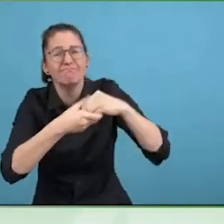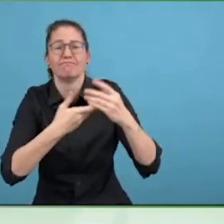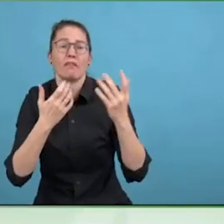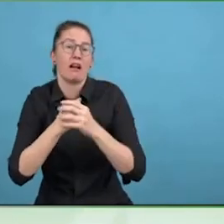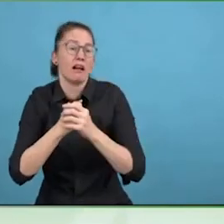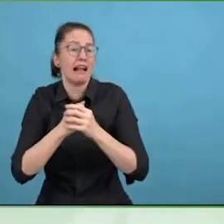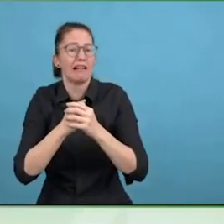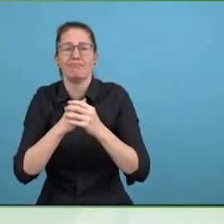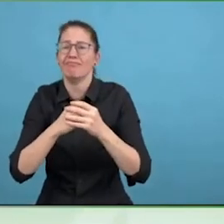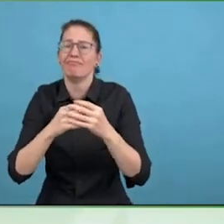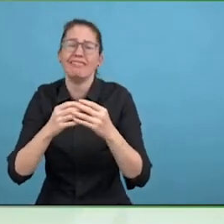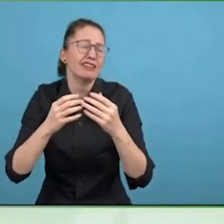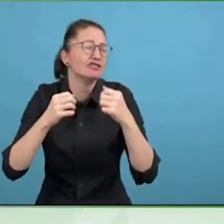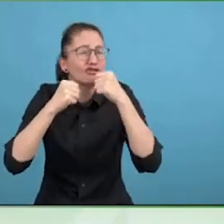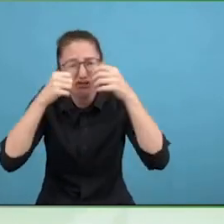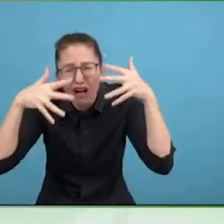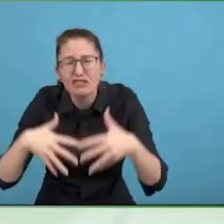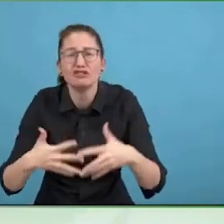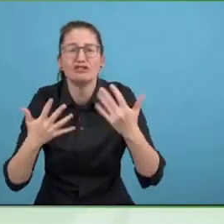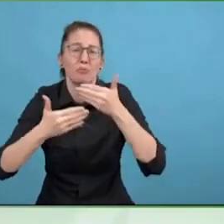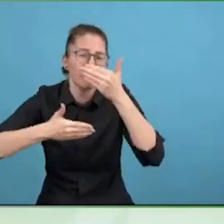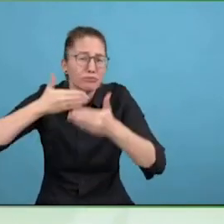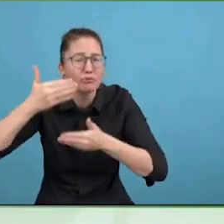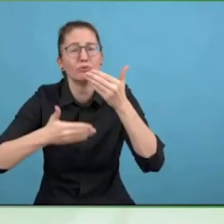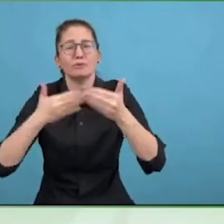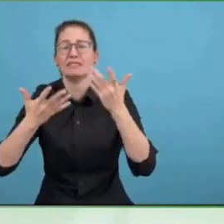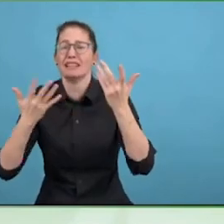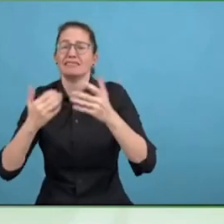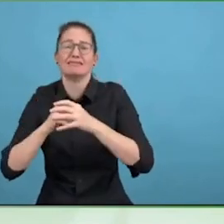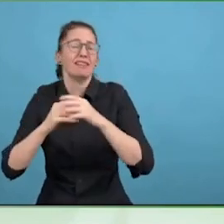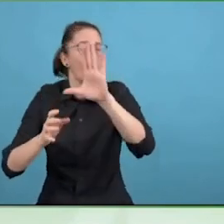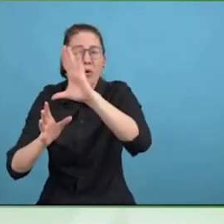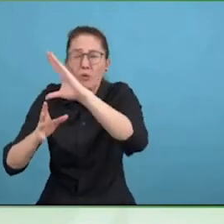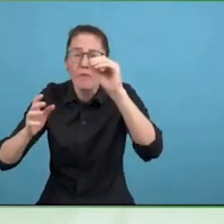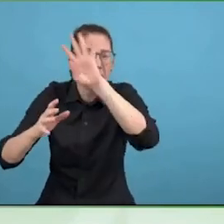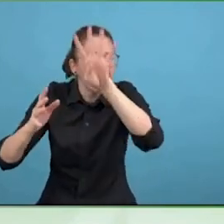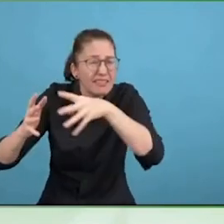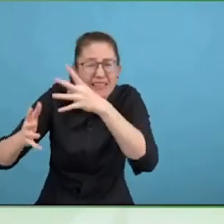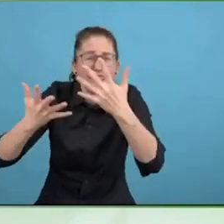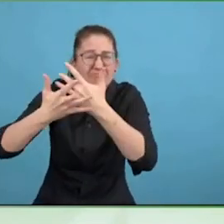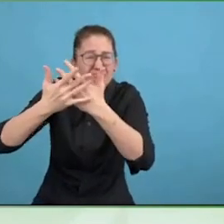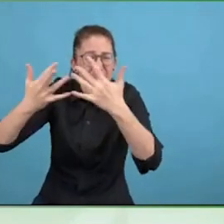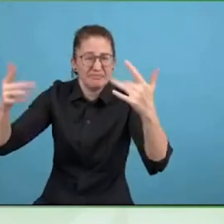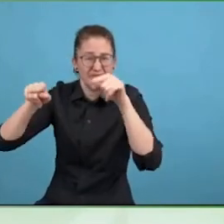Right, I know we are almost out of time, but it is a very complete